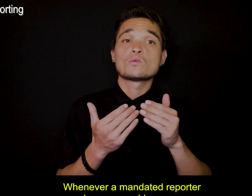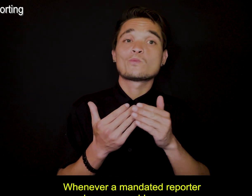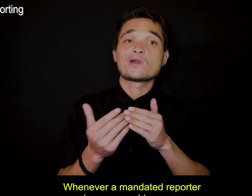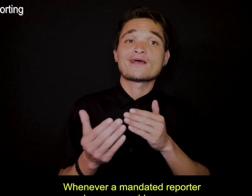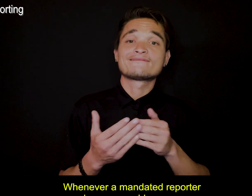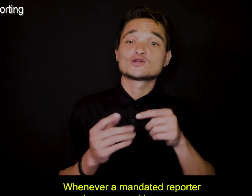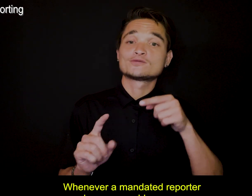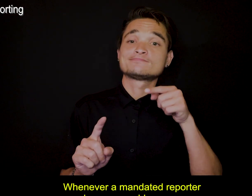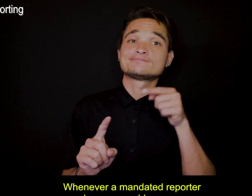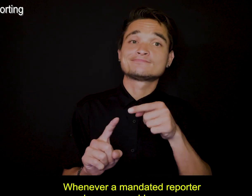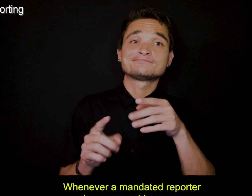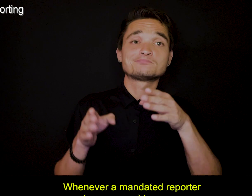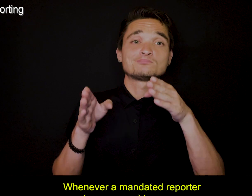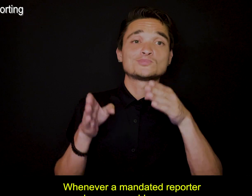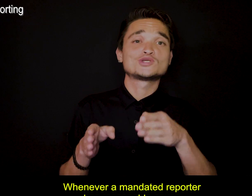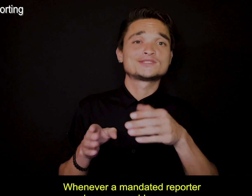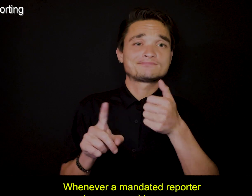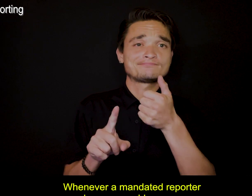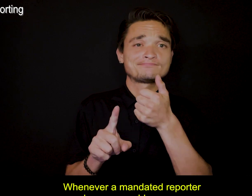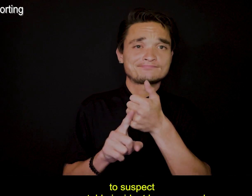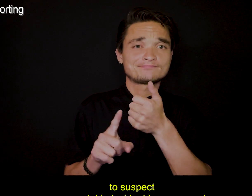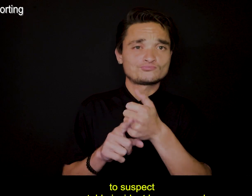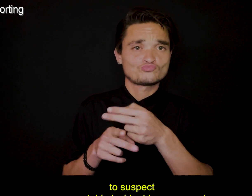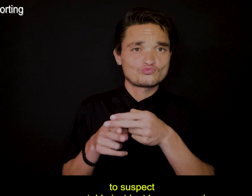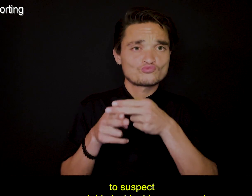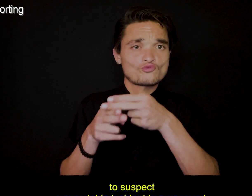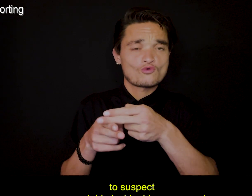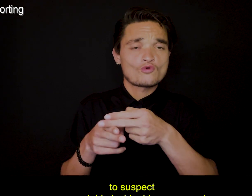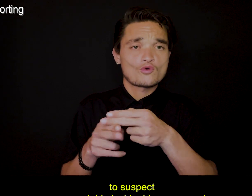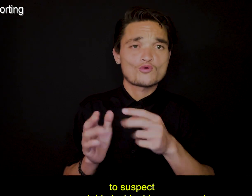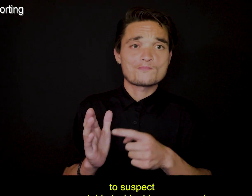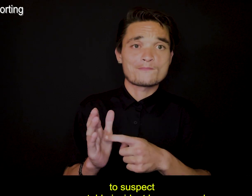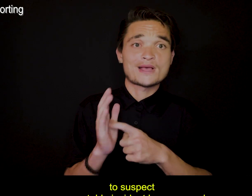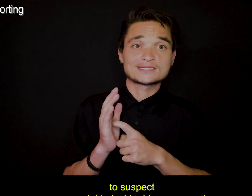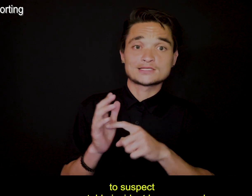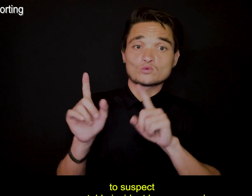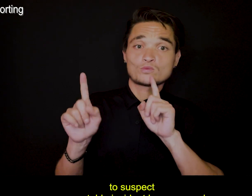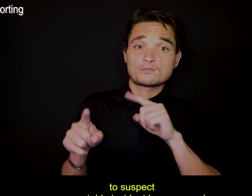Whenever a mandated reporter has reasonable cause to suspect a reportable incident has occurred,